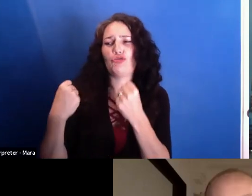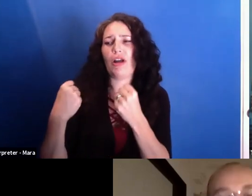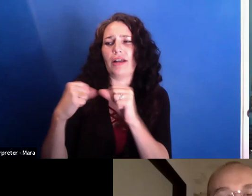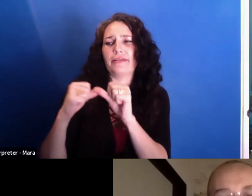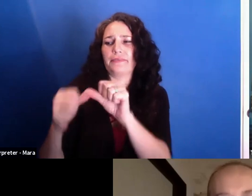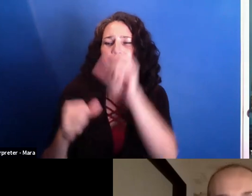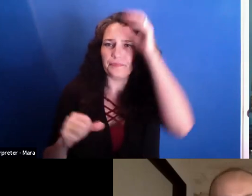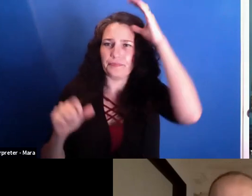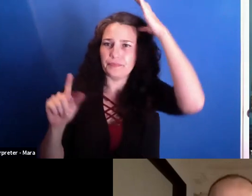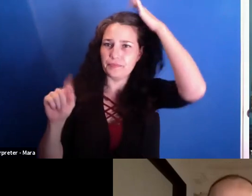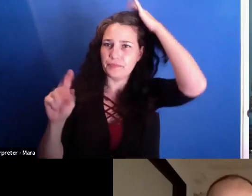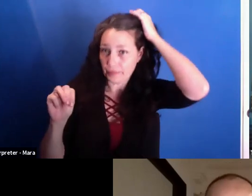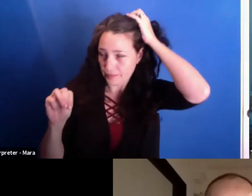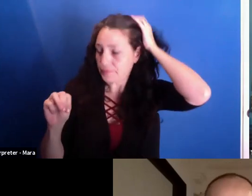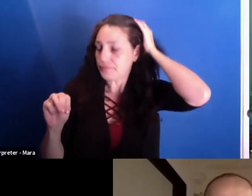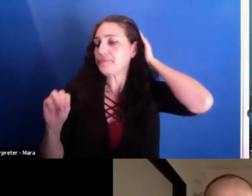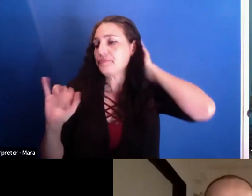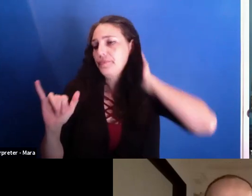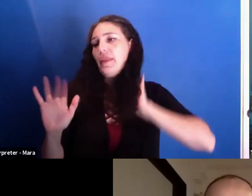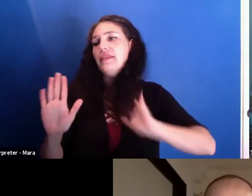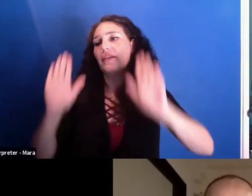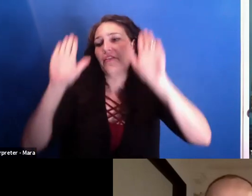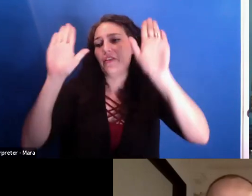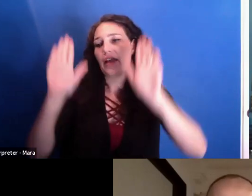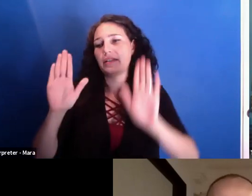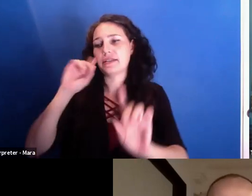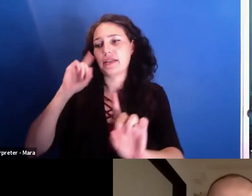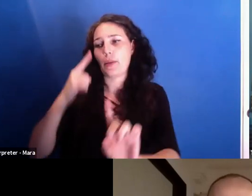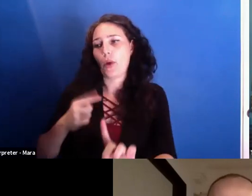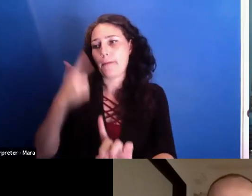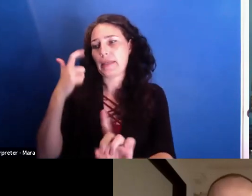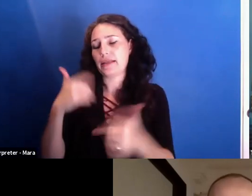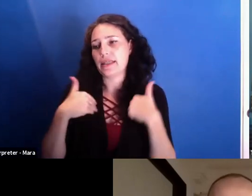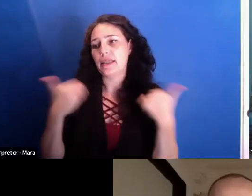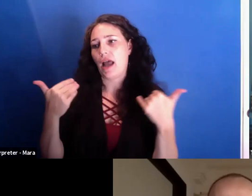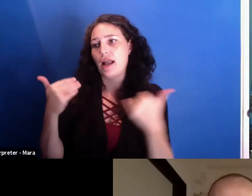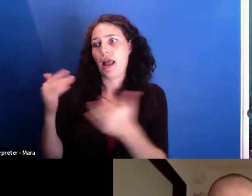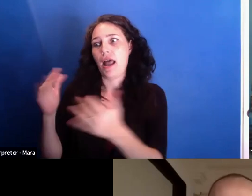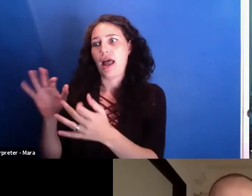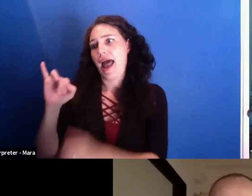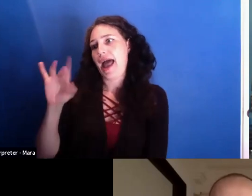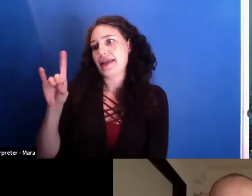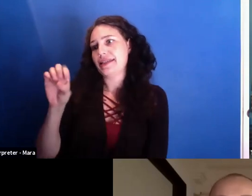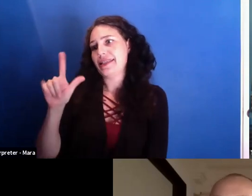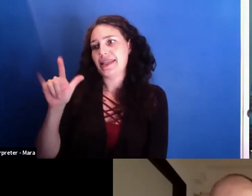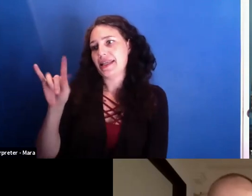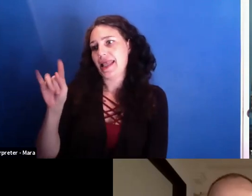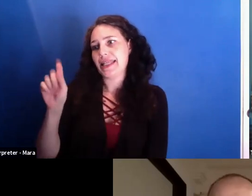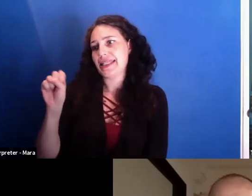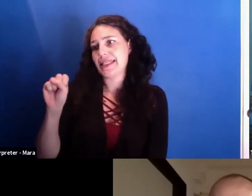It's a fantastic point because young idealists go into a system. There's no guarantee of what will happen. But anyway, I'm sorry.